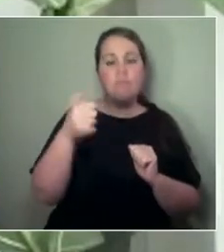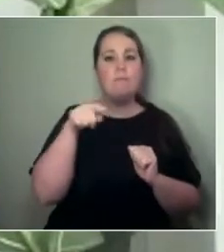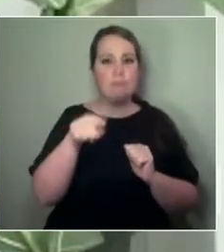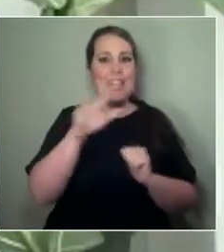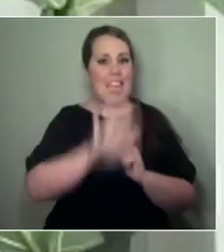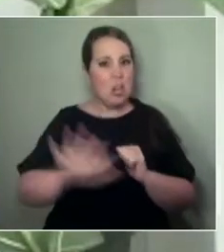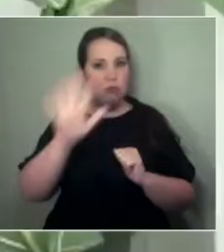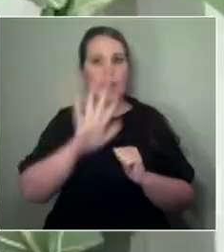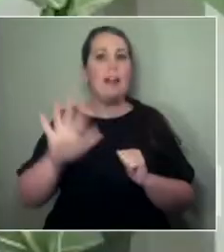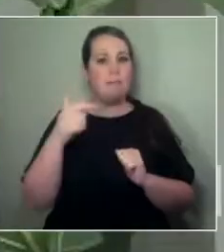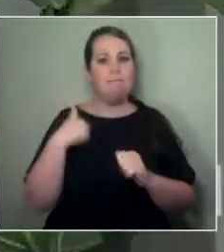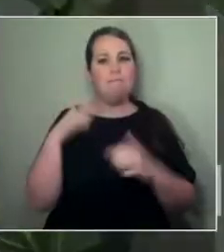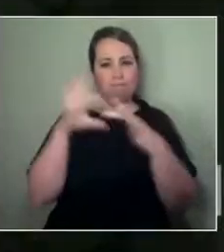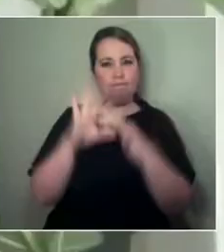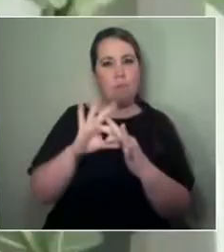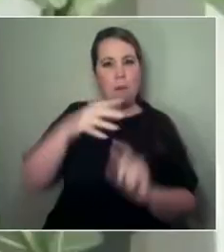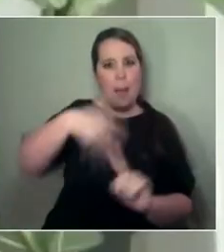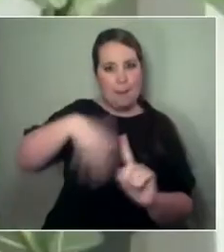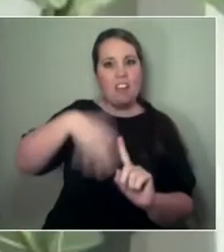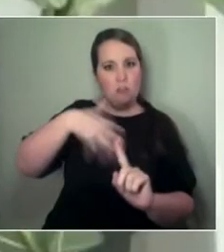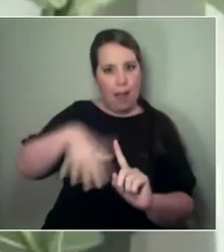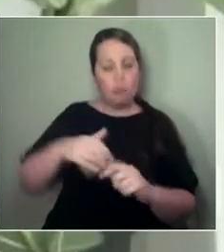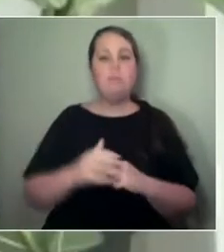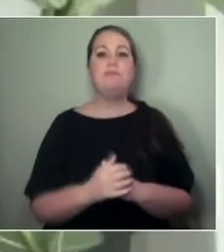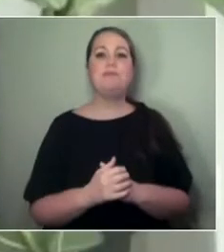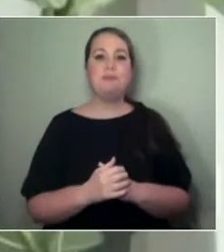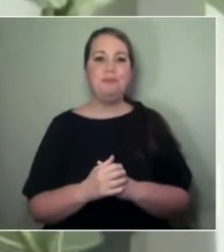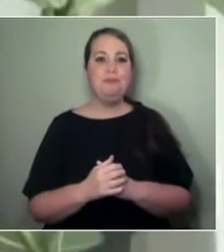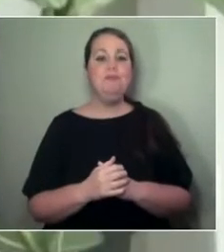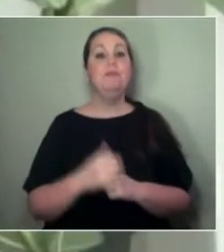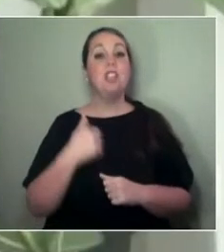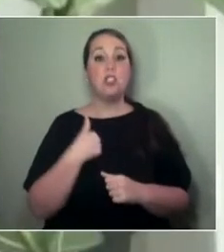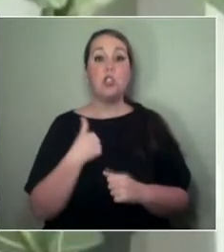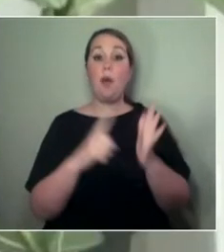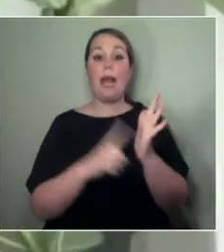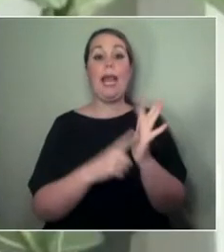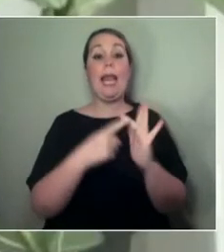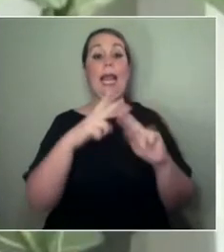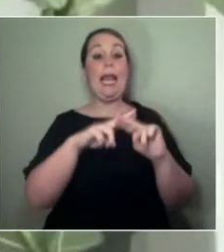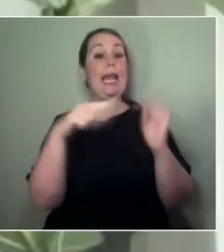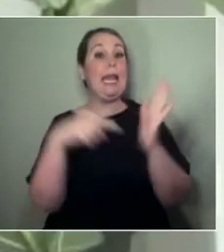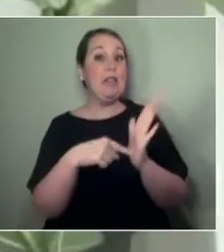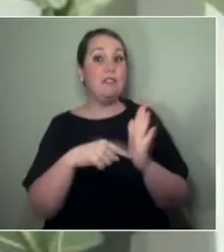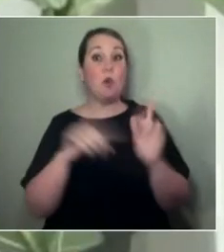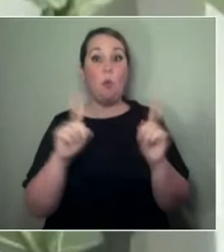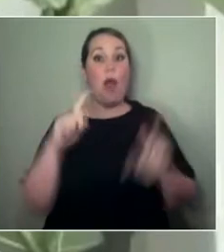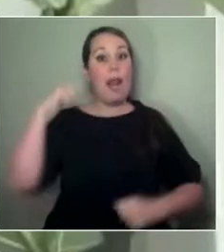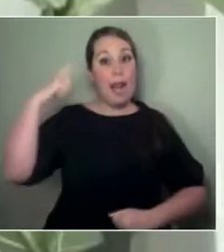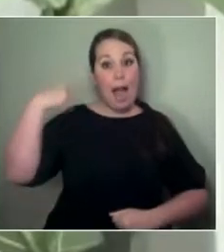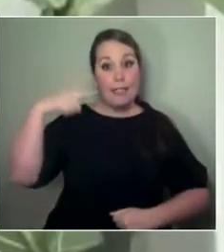and homeland of the Metis Nation. So, LIFT is London's International Biennial Festival of Theatre.